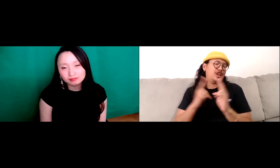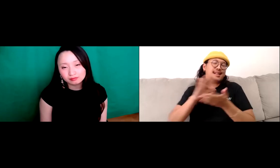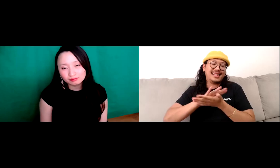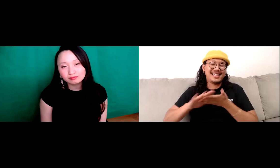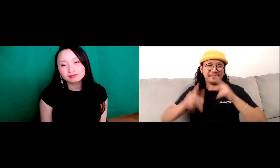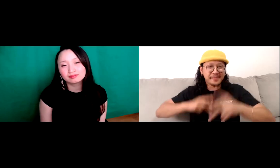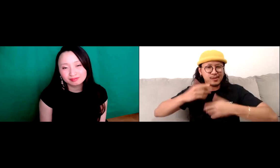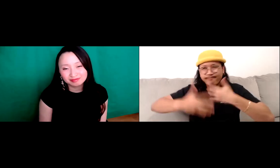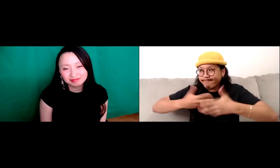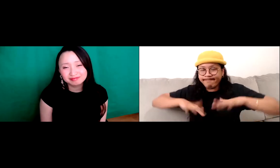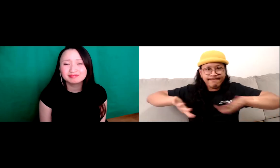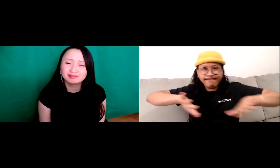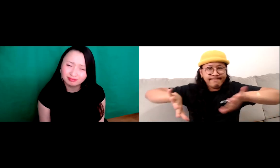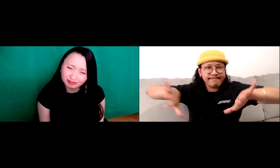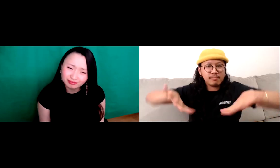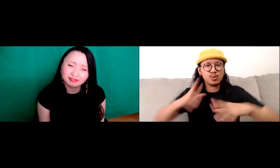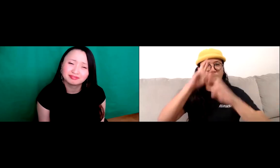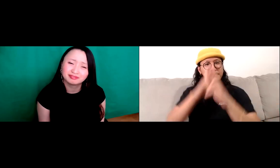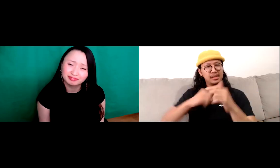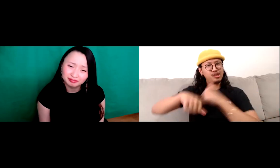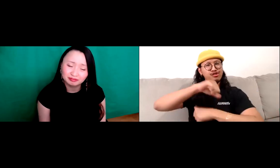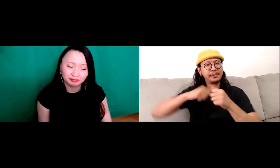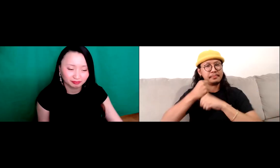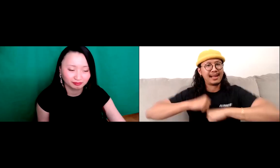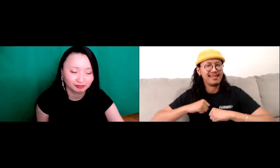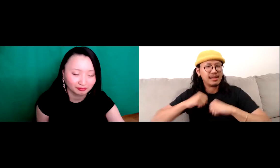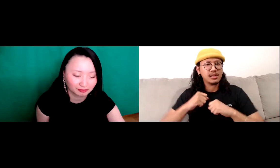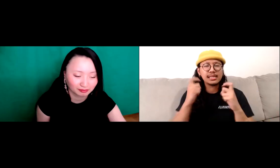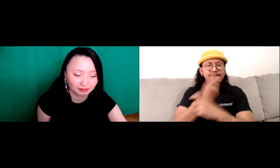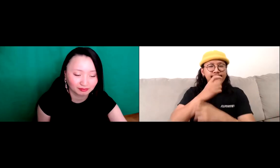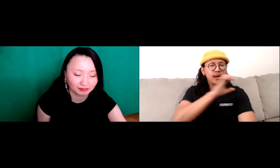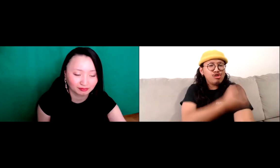before you go into the house. We're very clean people and we respect each